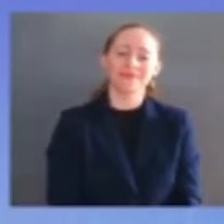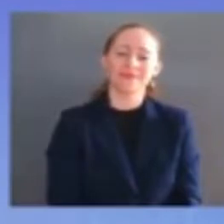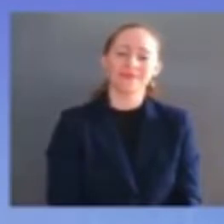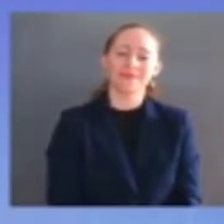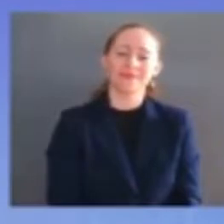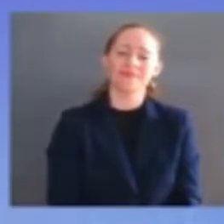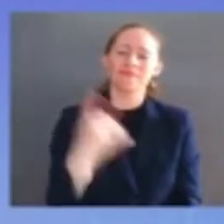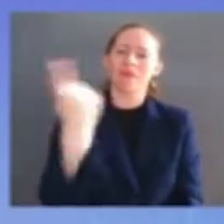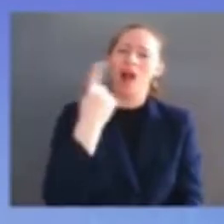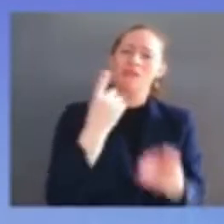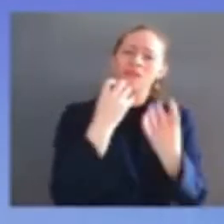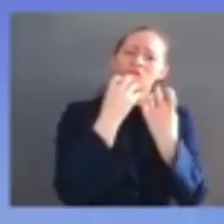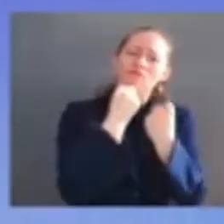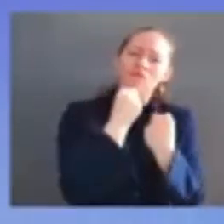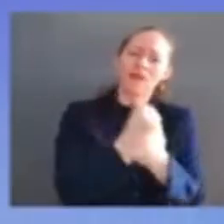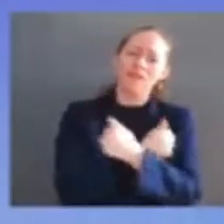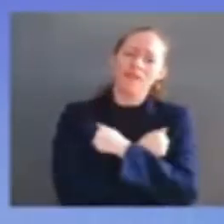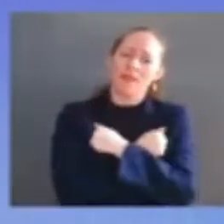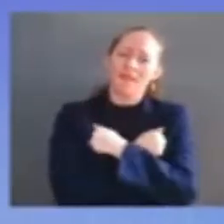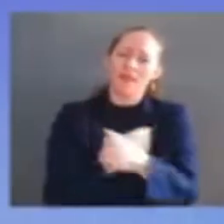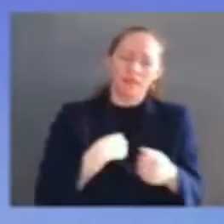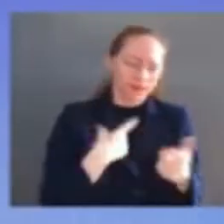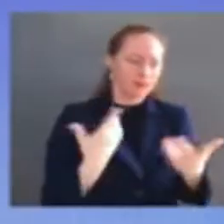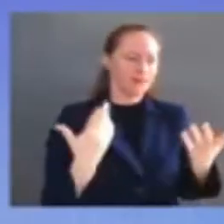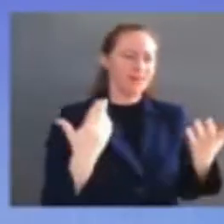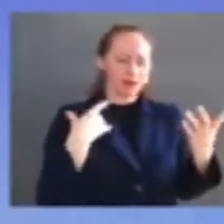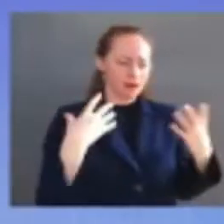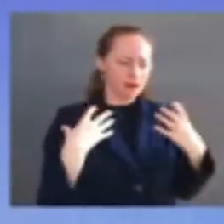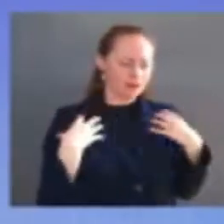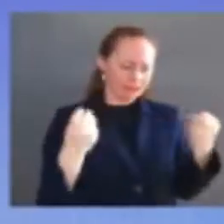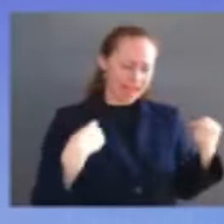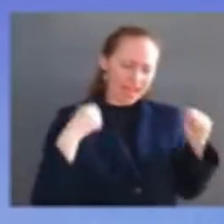i i don't know that i believed you when you said that i could do this but now i do